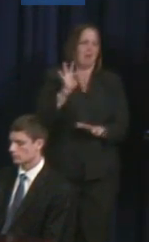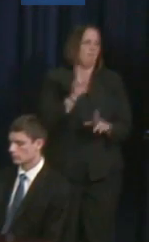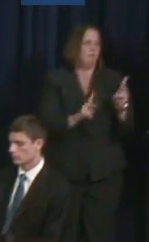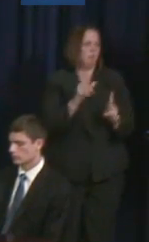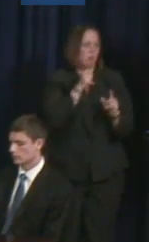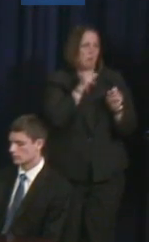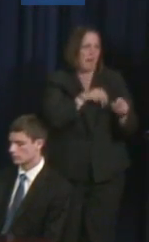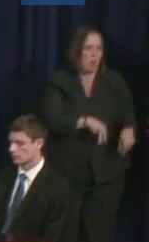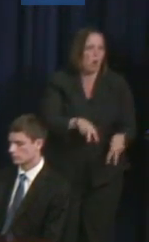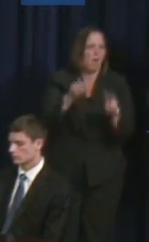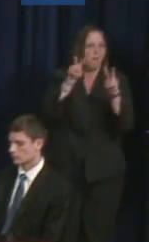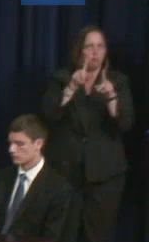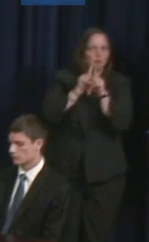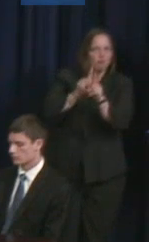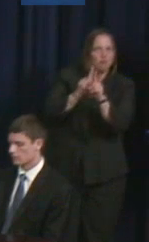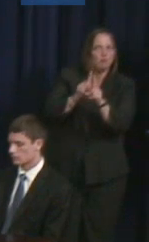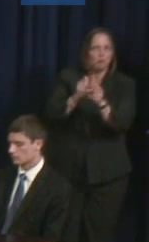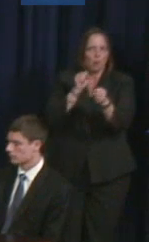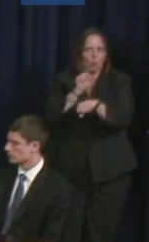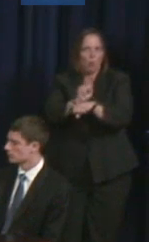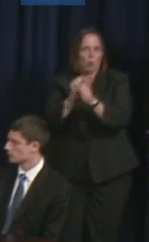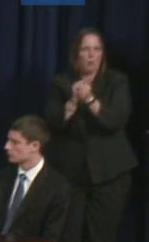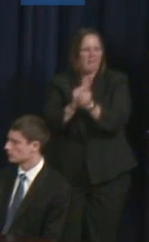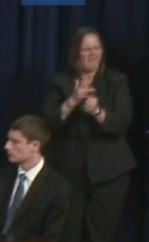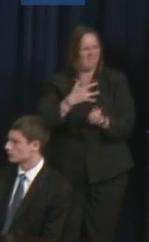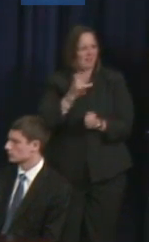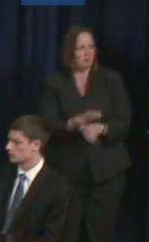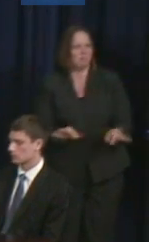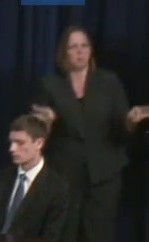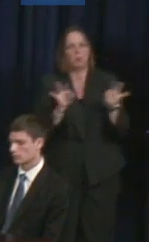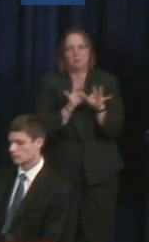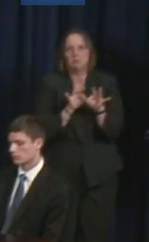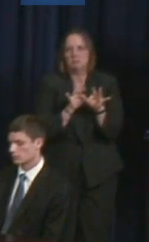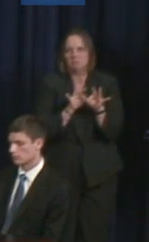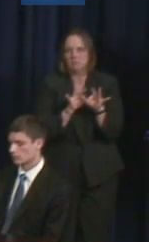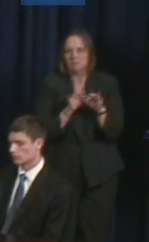women were really important to me as a young child and growing up.